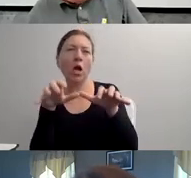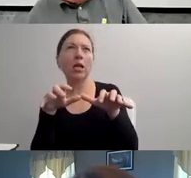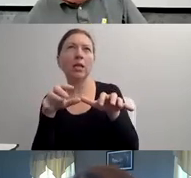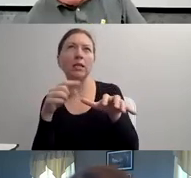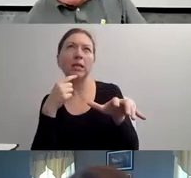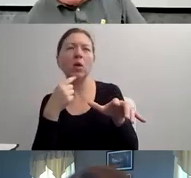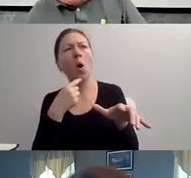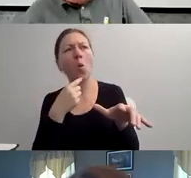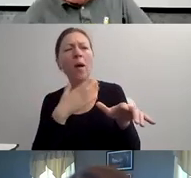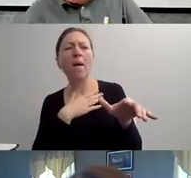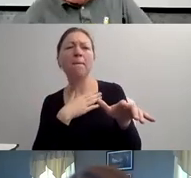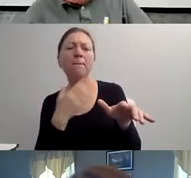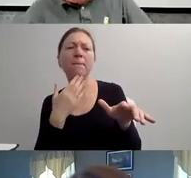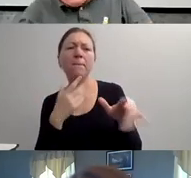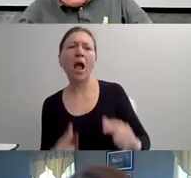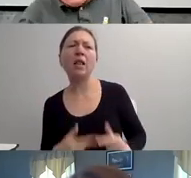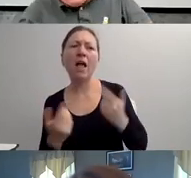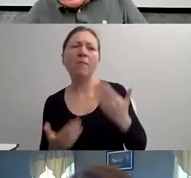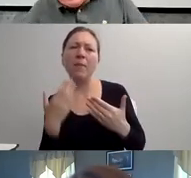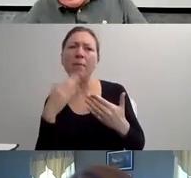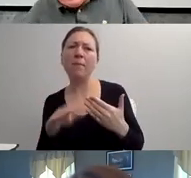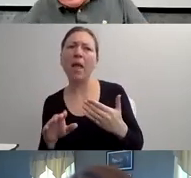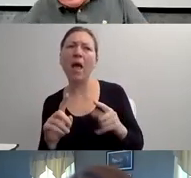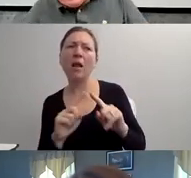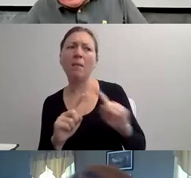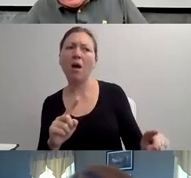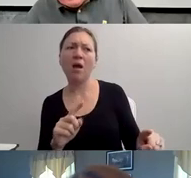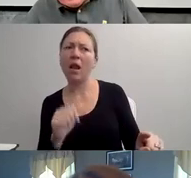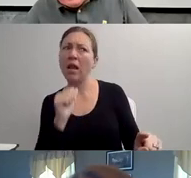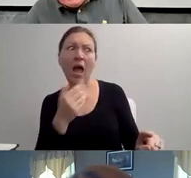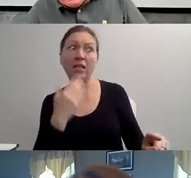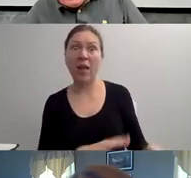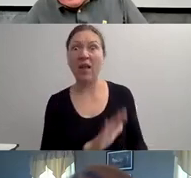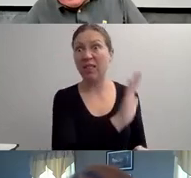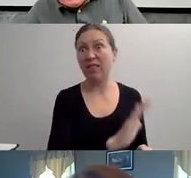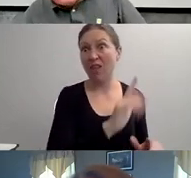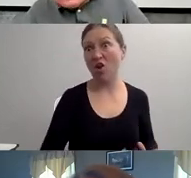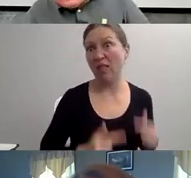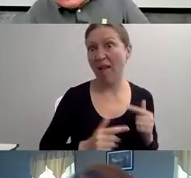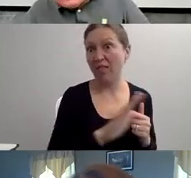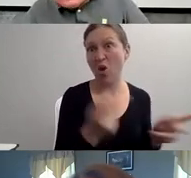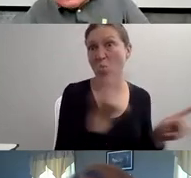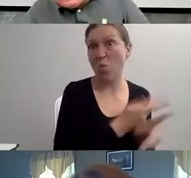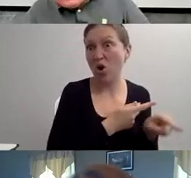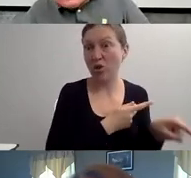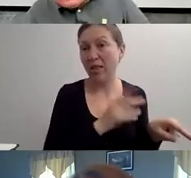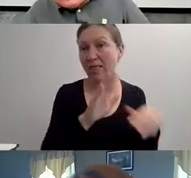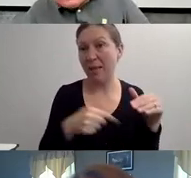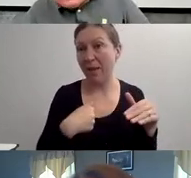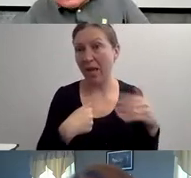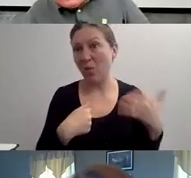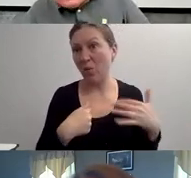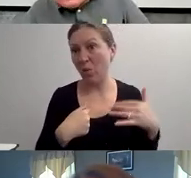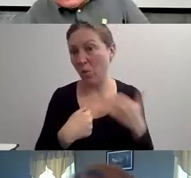AND THAT CAN BE SEEN IN ONE OF MY FAVORITE BOOKS AND FILMS ""OF MICE AND MEN"".